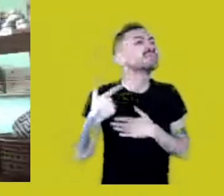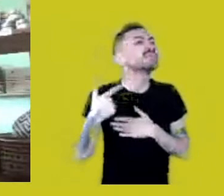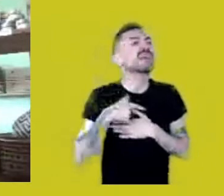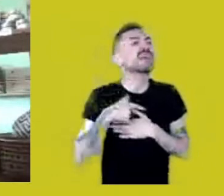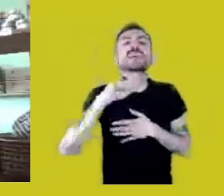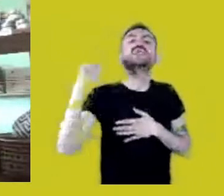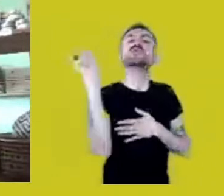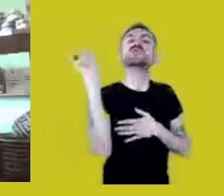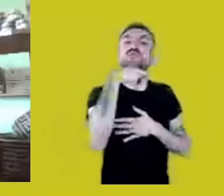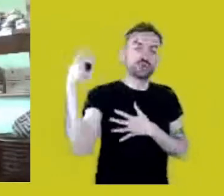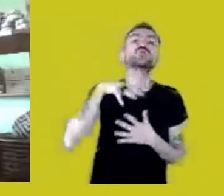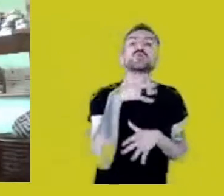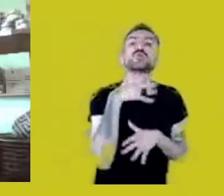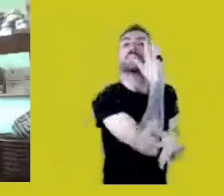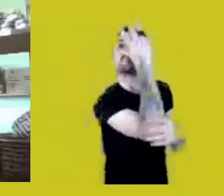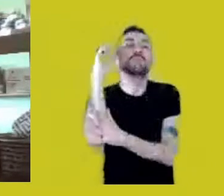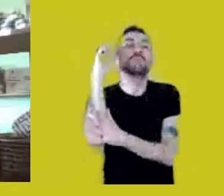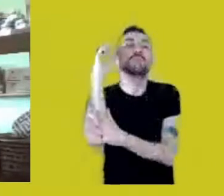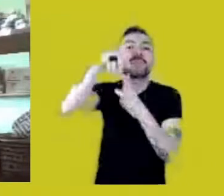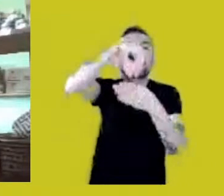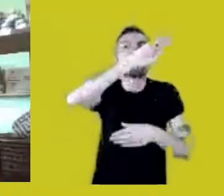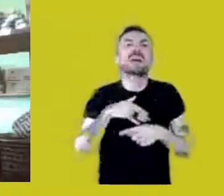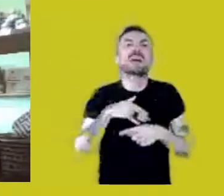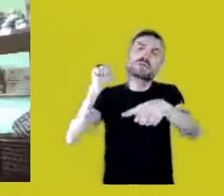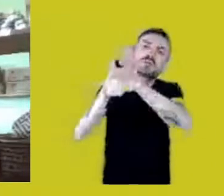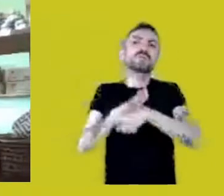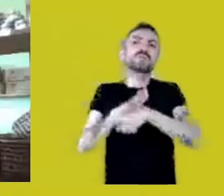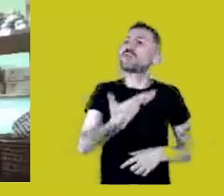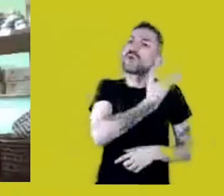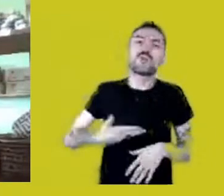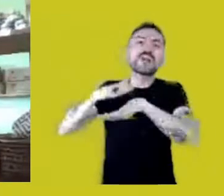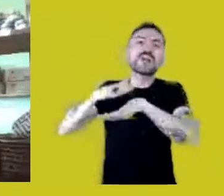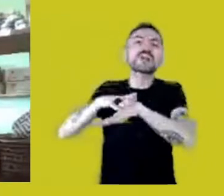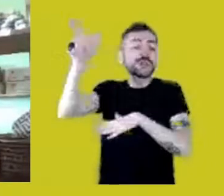Because of a government that’s murdering the environment we live in